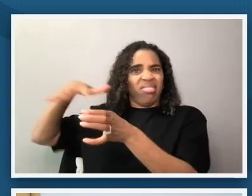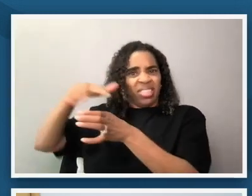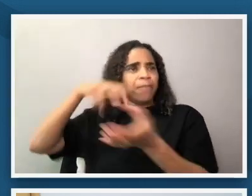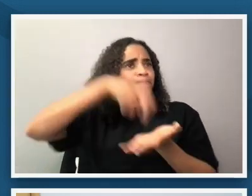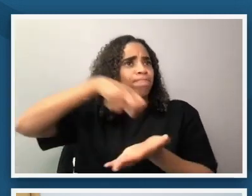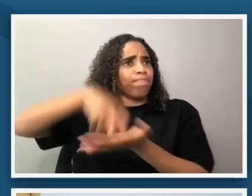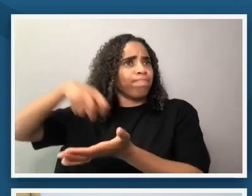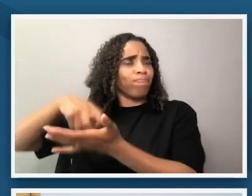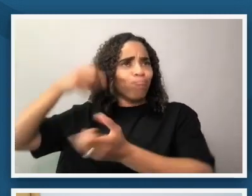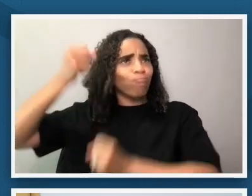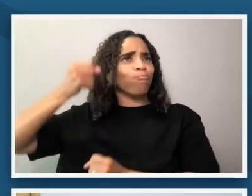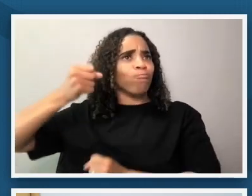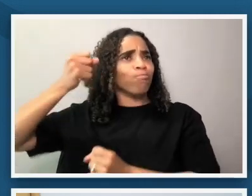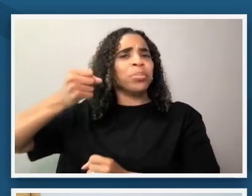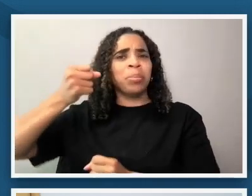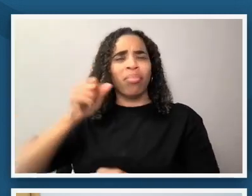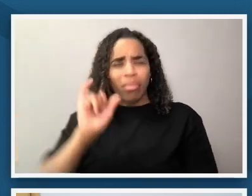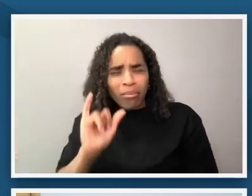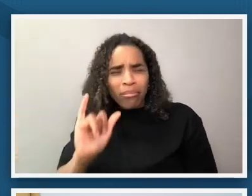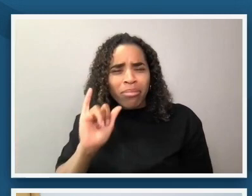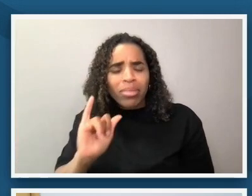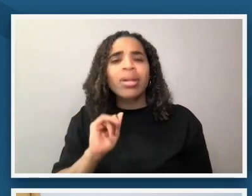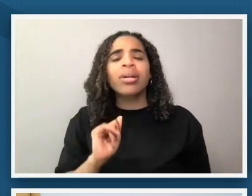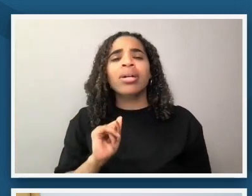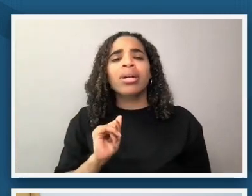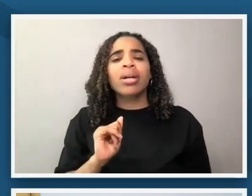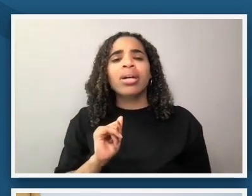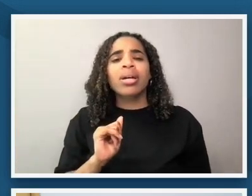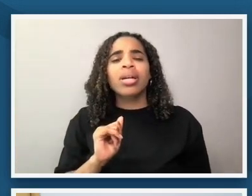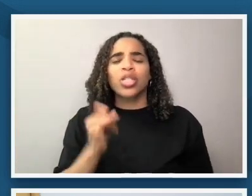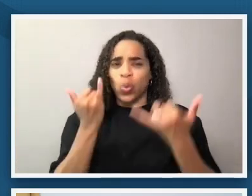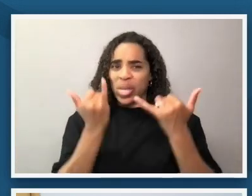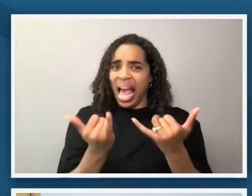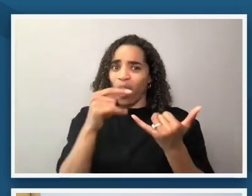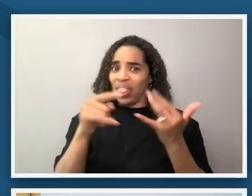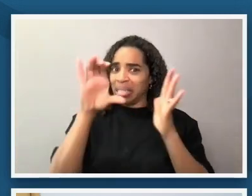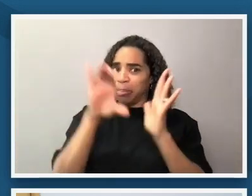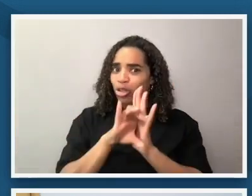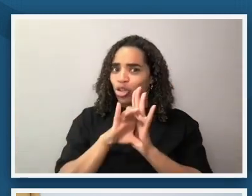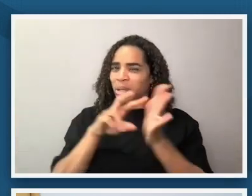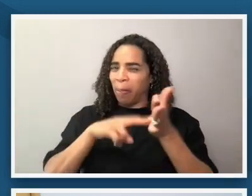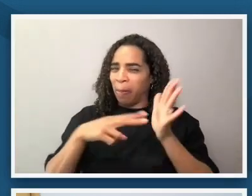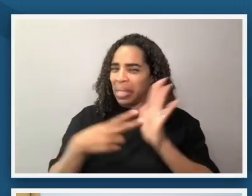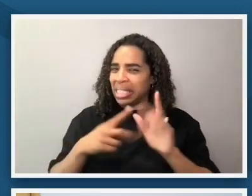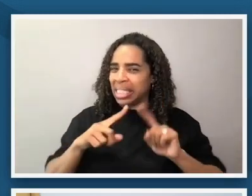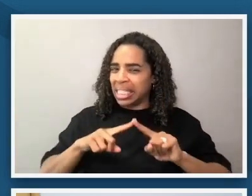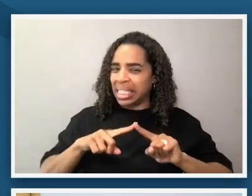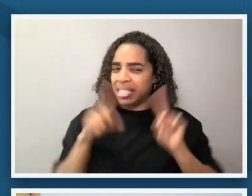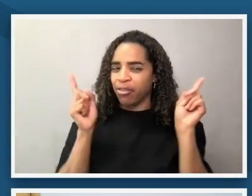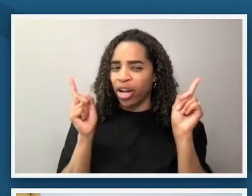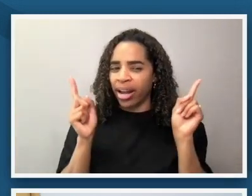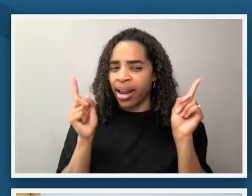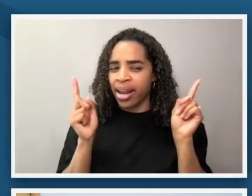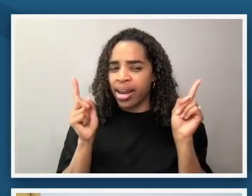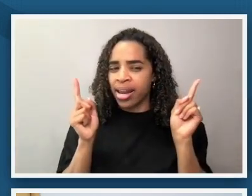that stood out for me and then makes me also see this image a little bit uh more